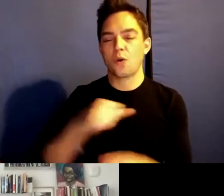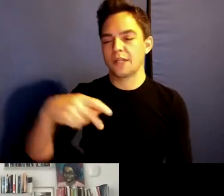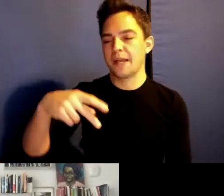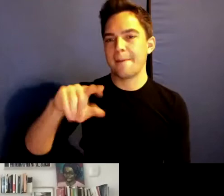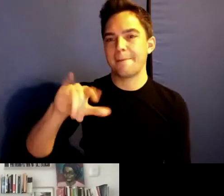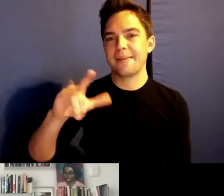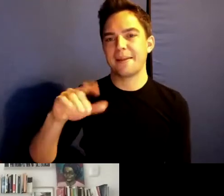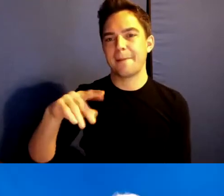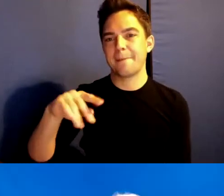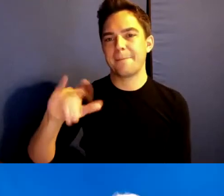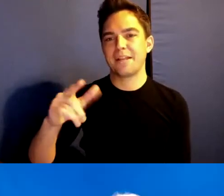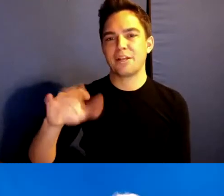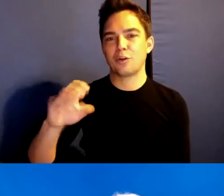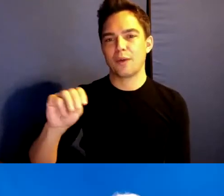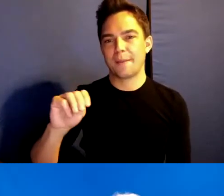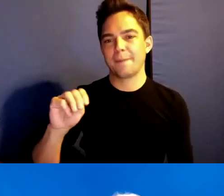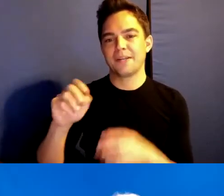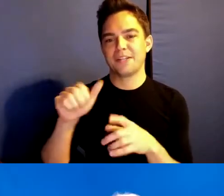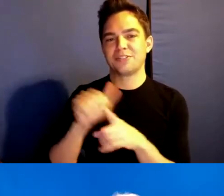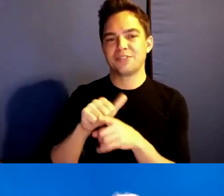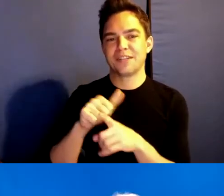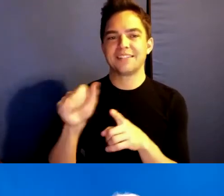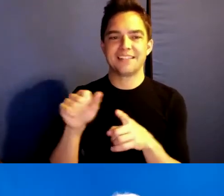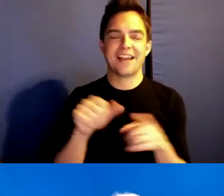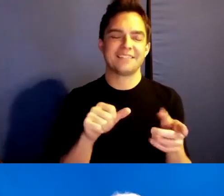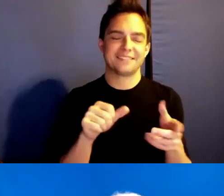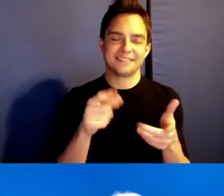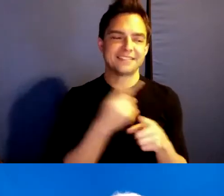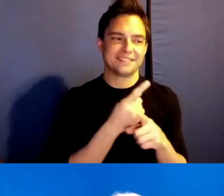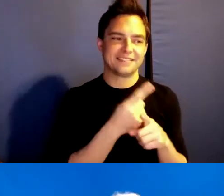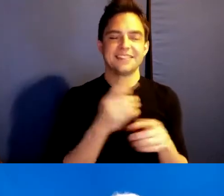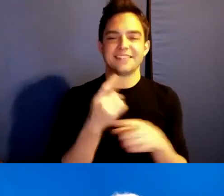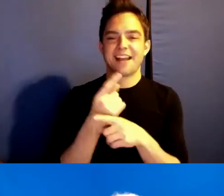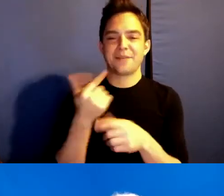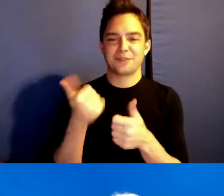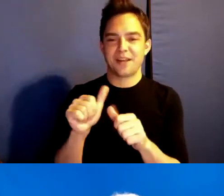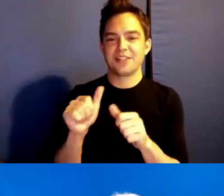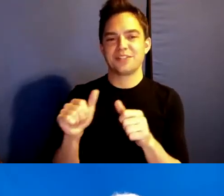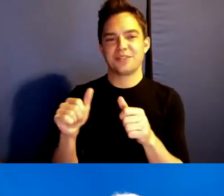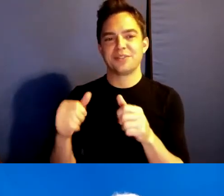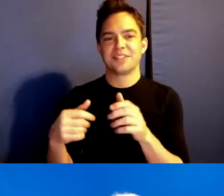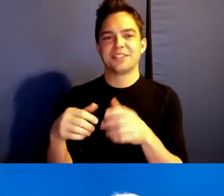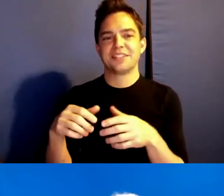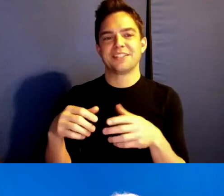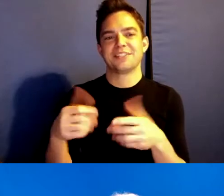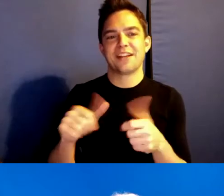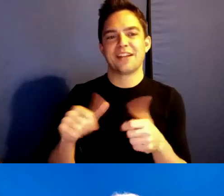. >> Gary, I gave her some food.